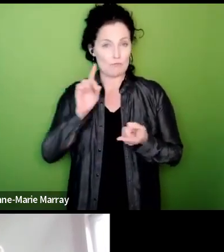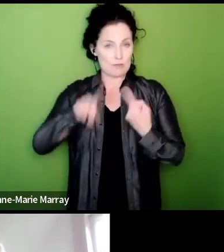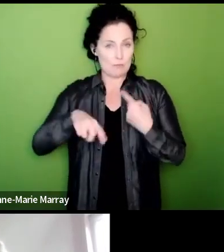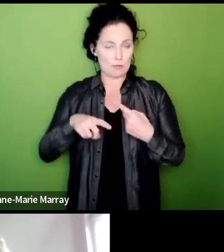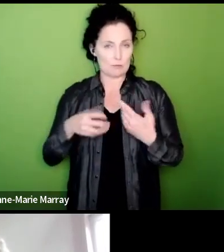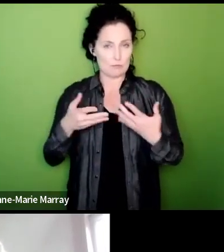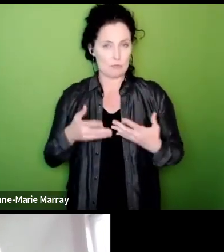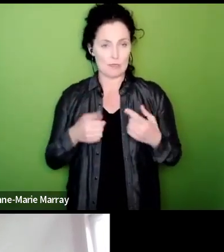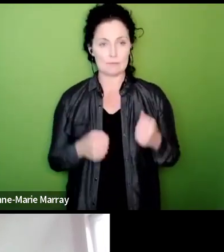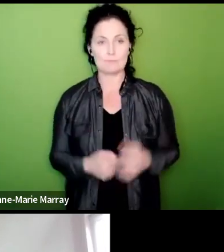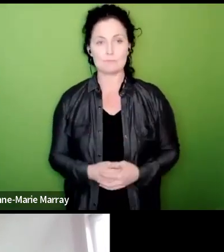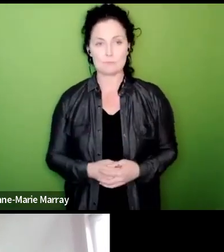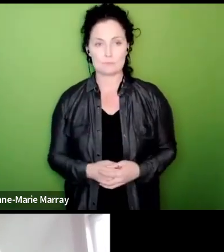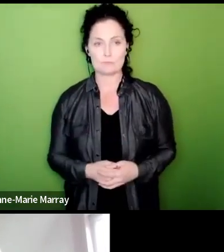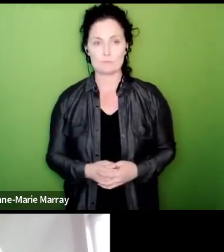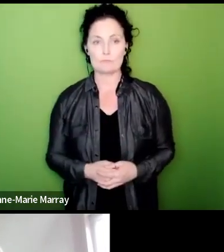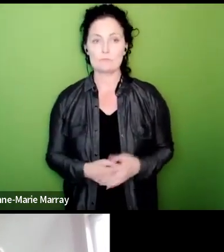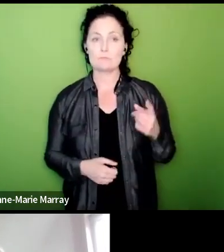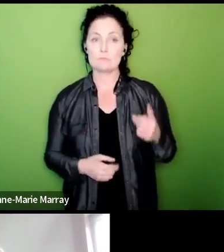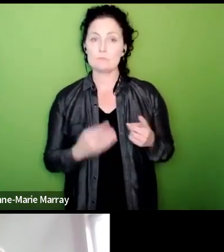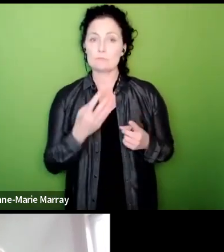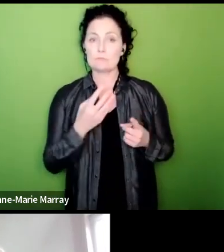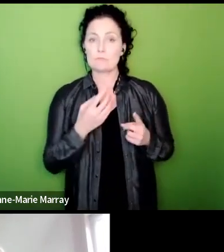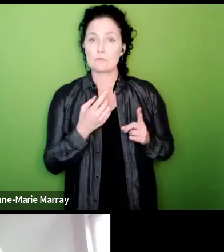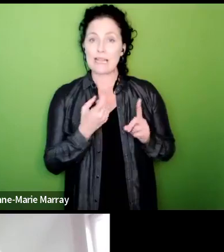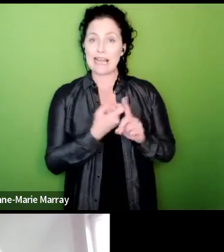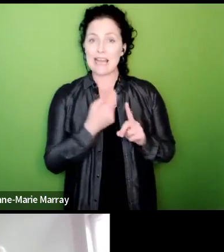we strike with the UCU on the 30th of November I don't know if you want to just pick that up